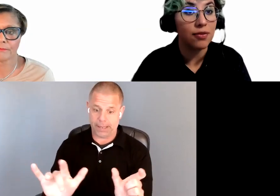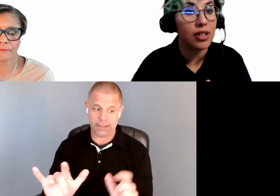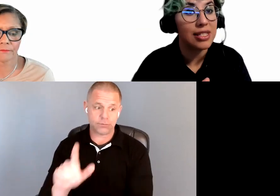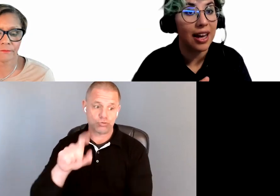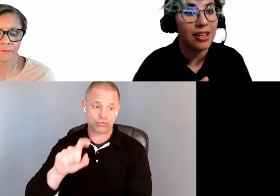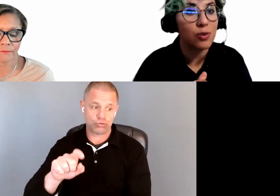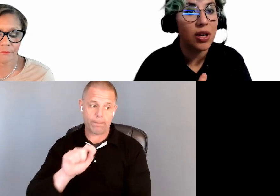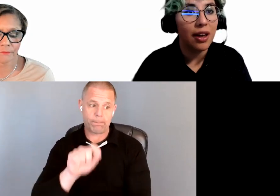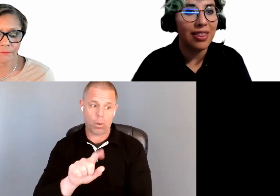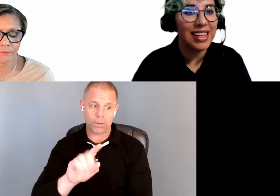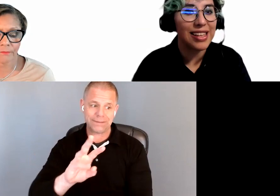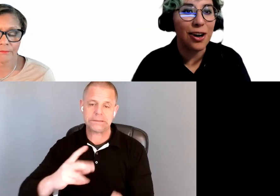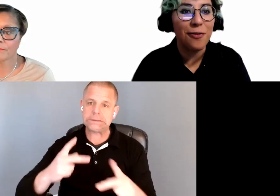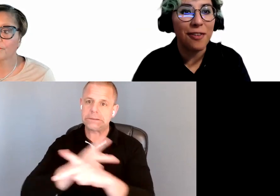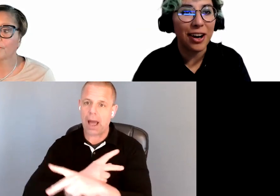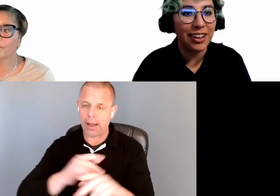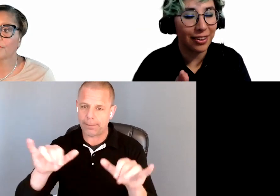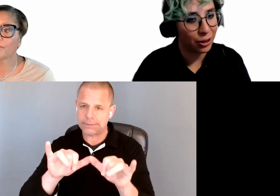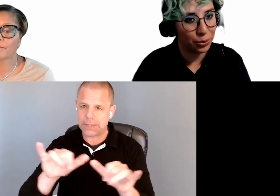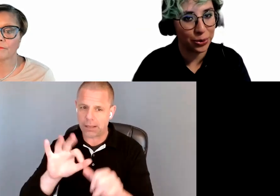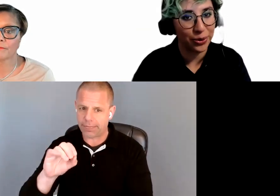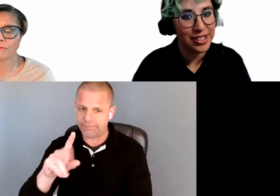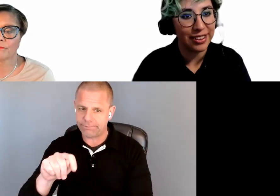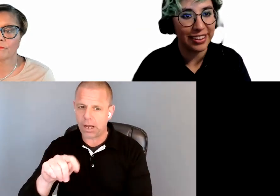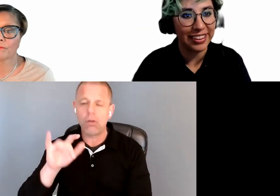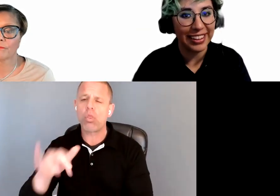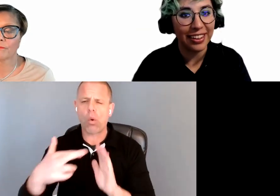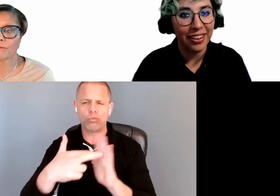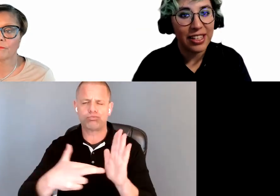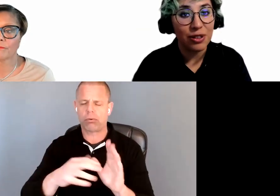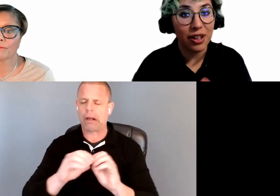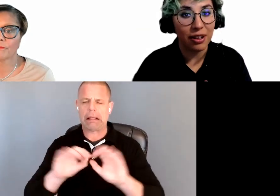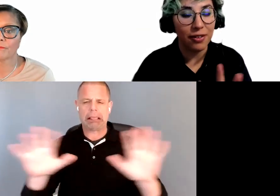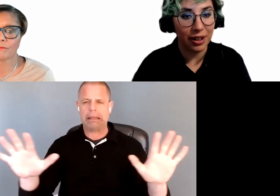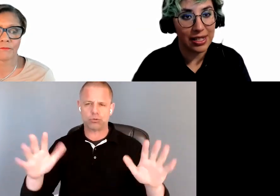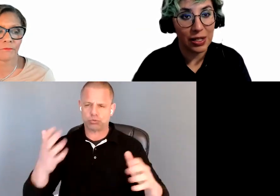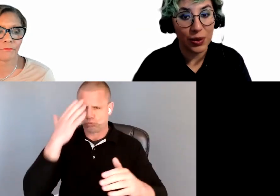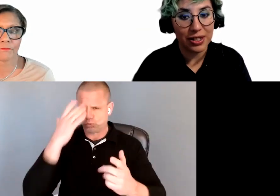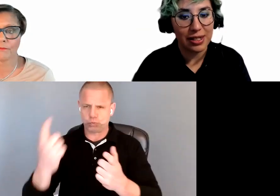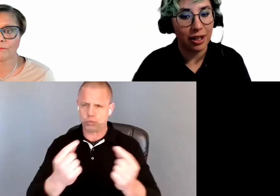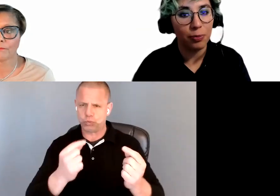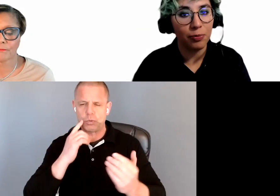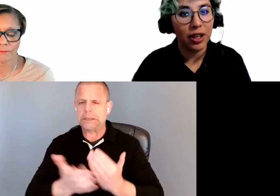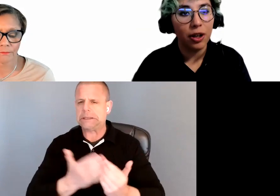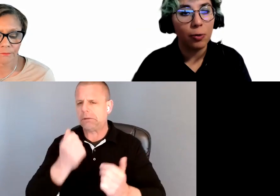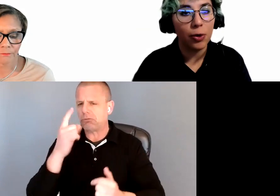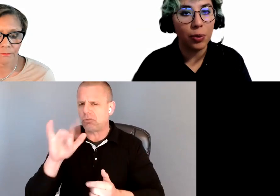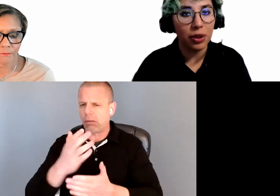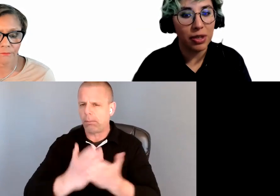font size. These are very clear rules, luckily, so they are very easy to understand. We will be